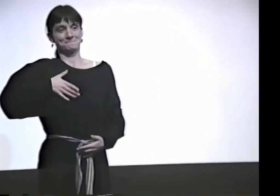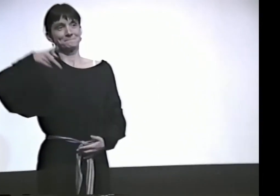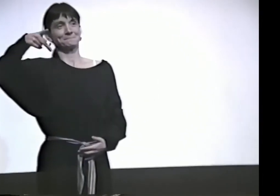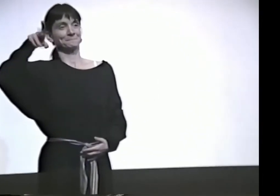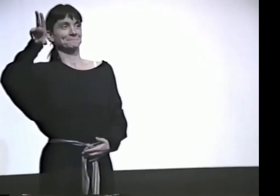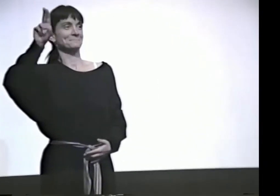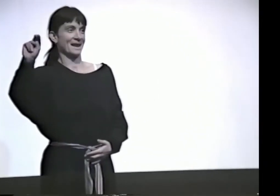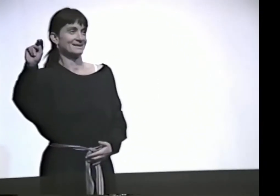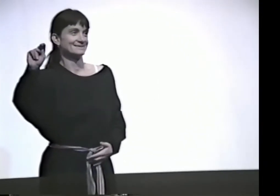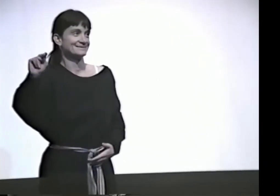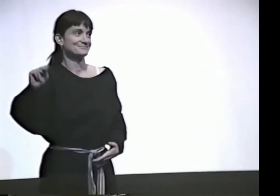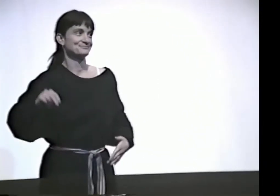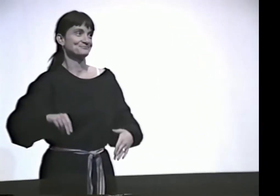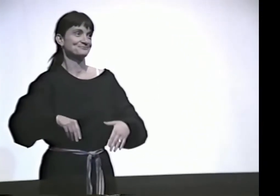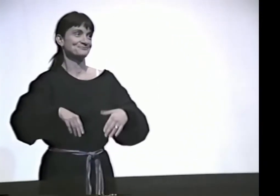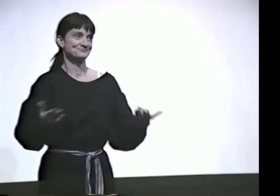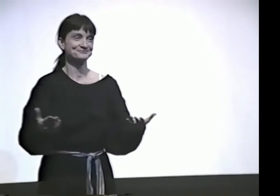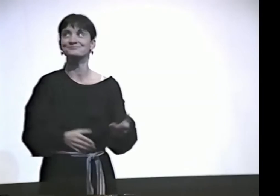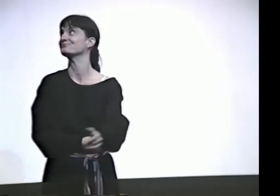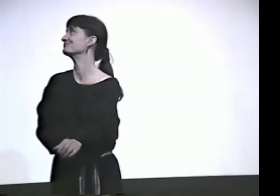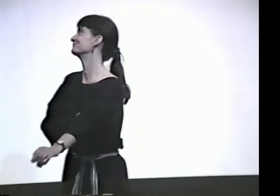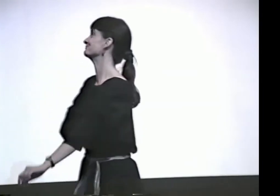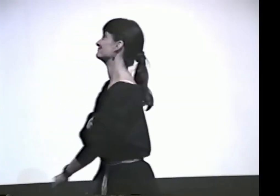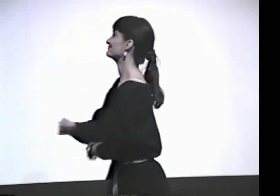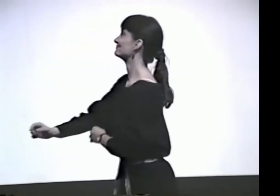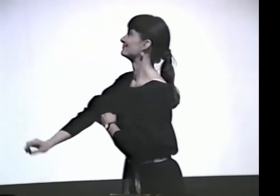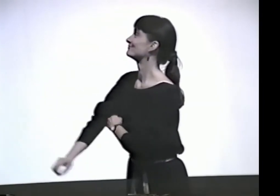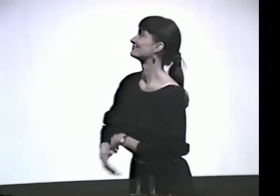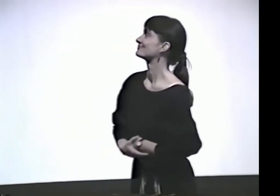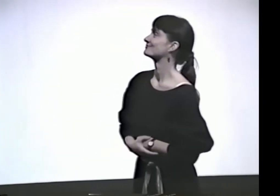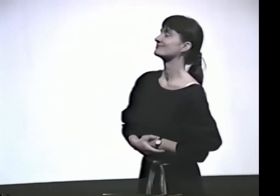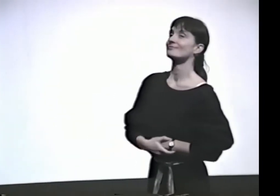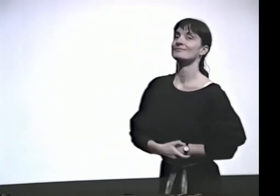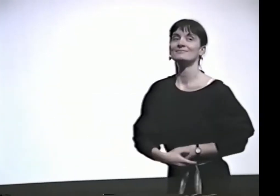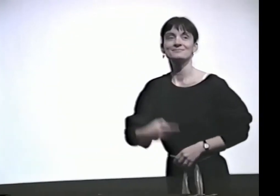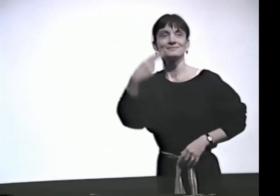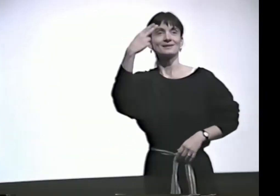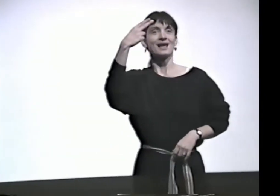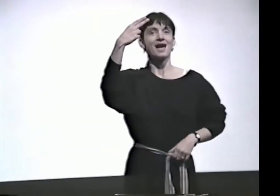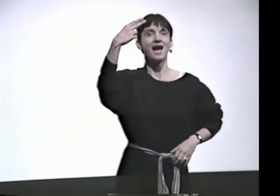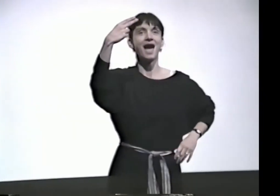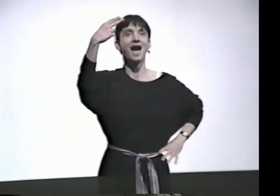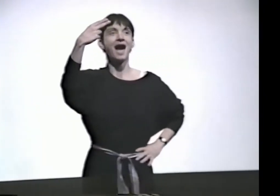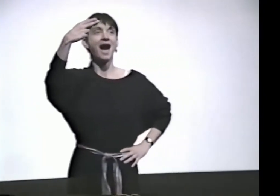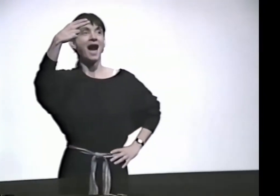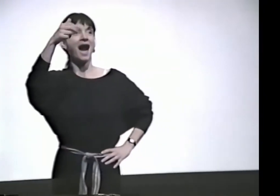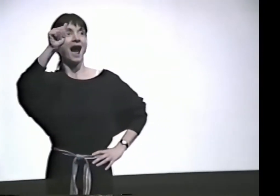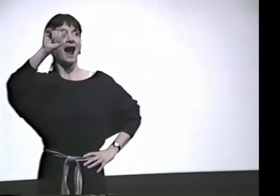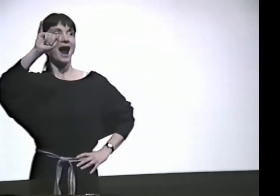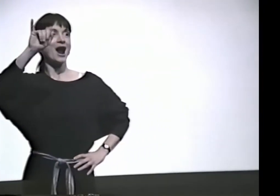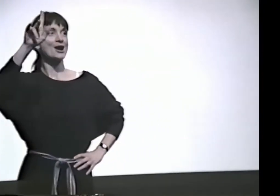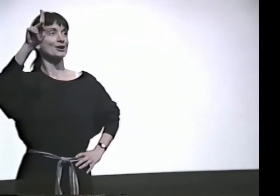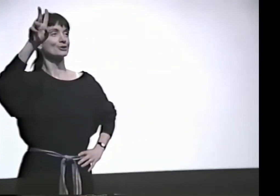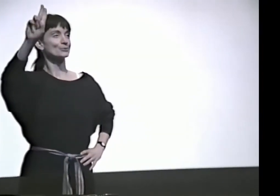SO I PUT THE TWO CULTURES TOGETHER, AND ONCE I FOUND THAT IN THE NEWSPAPER, I DECIDED TO CREATE THIS POEM.